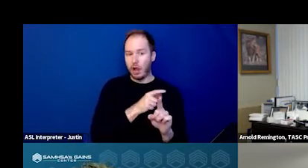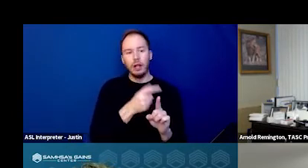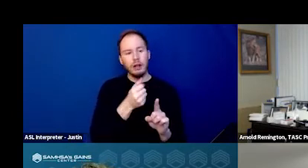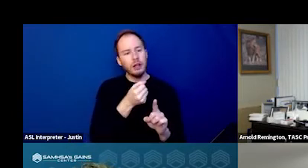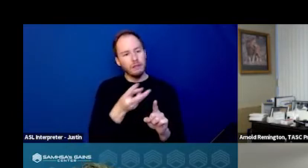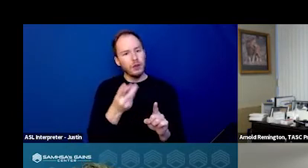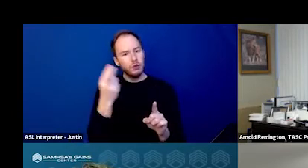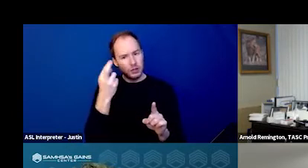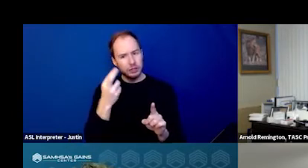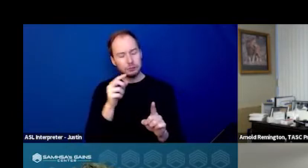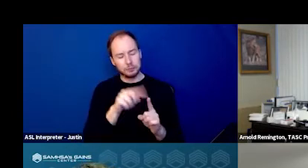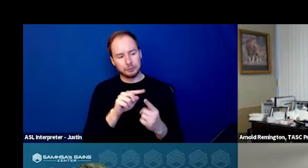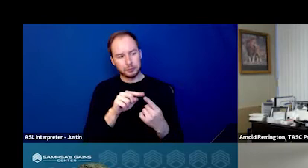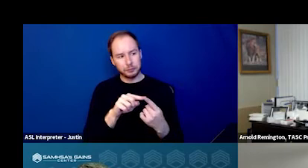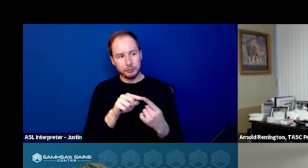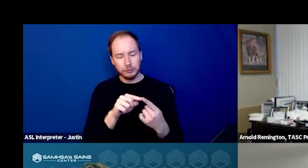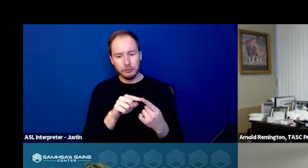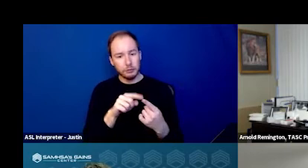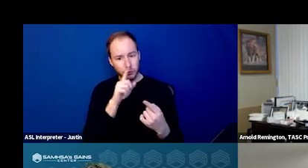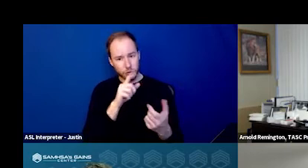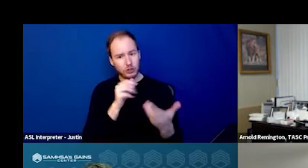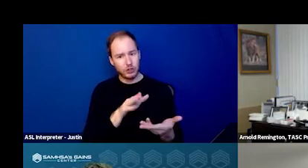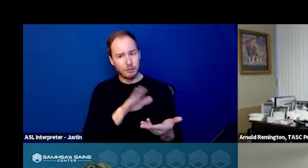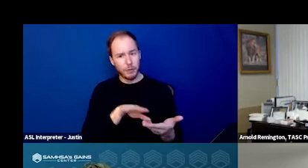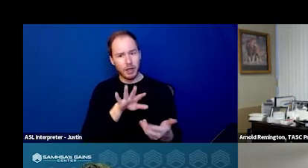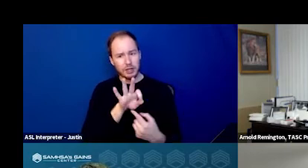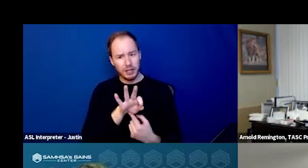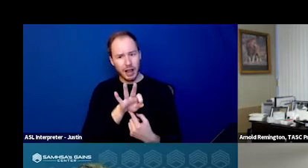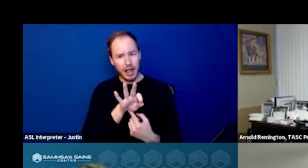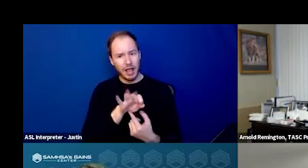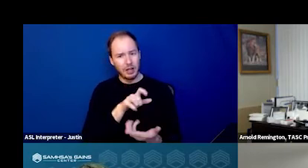We serve any, I think we serve nine law enforcement agencies